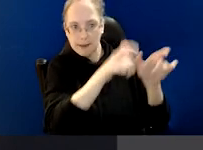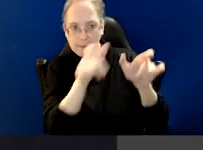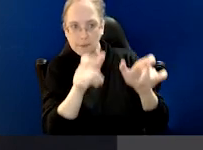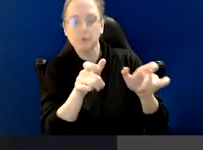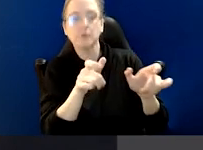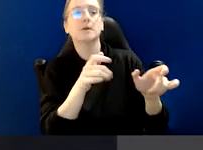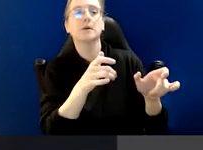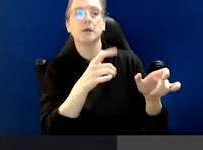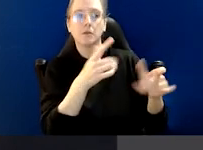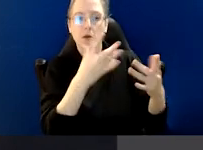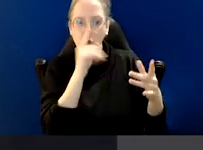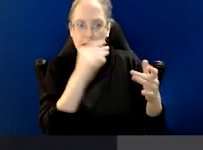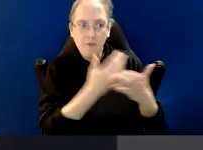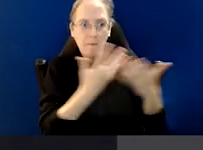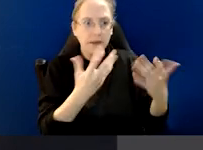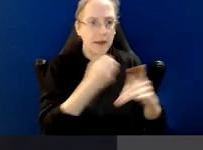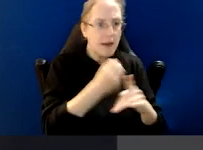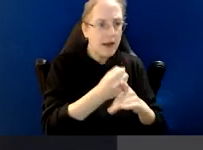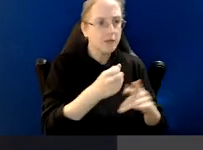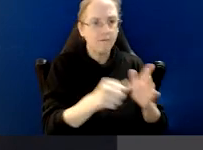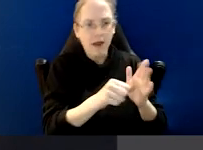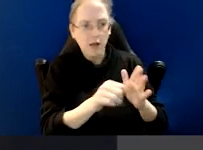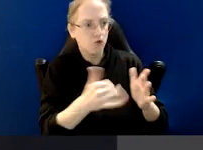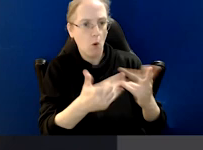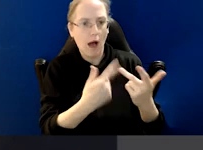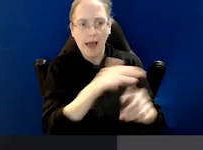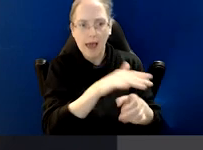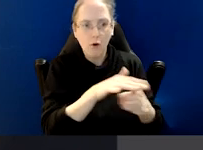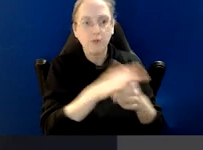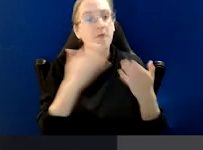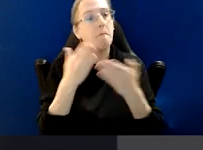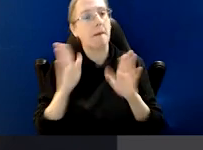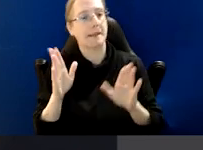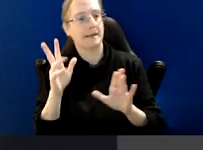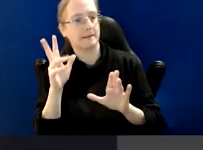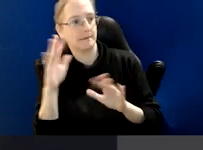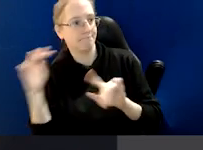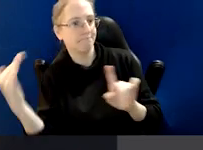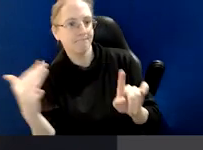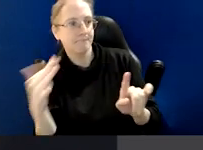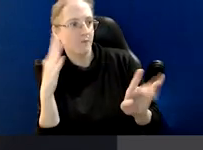in issues that have a significant impact, financial or otherwise on the public interest